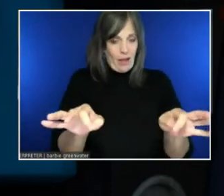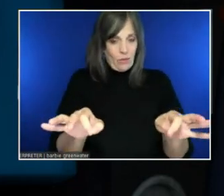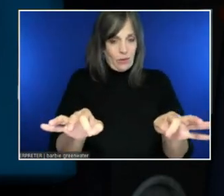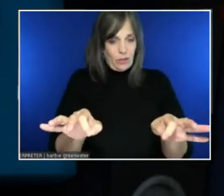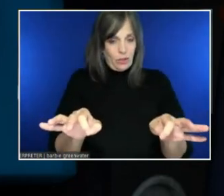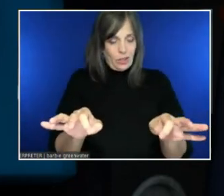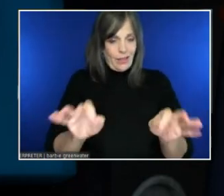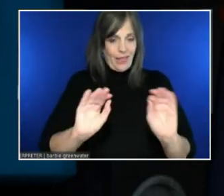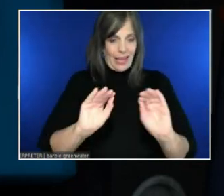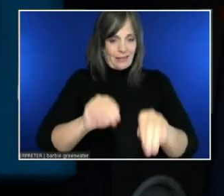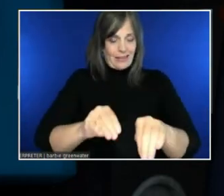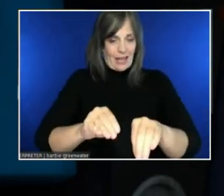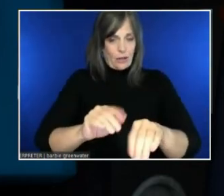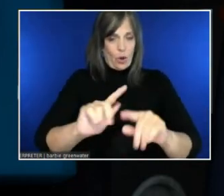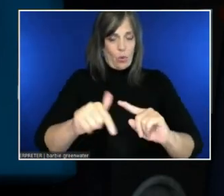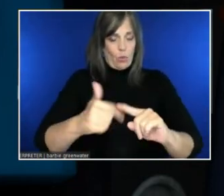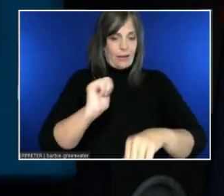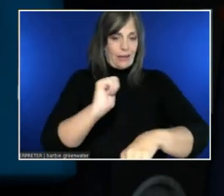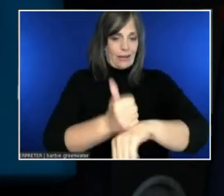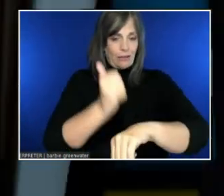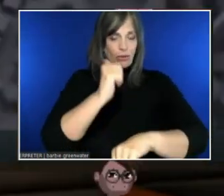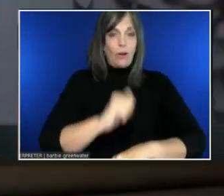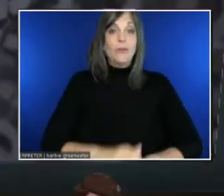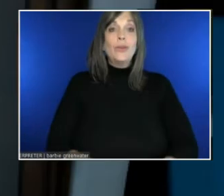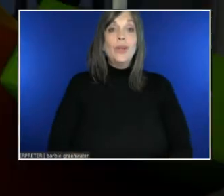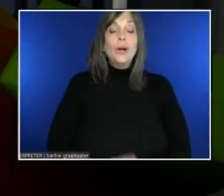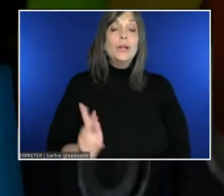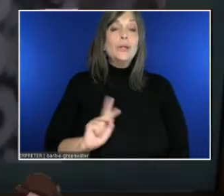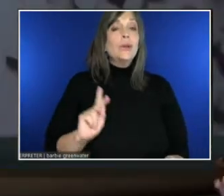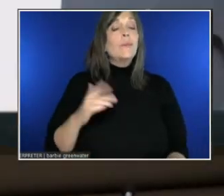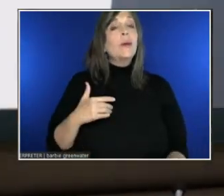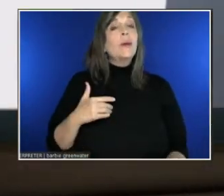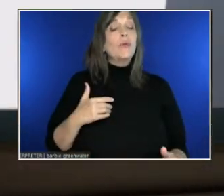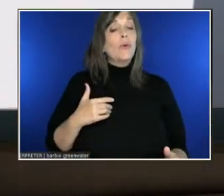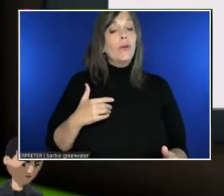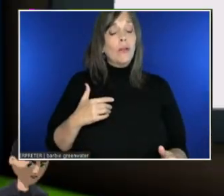So that people who come into AltSpace, they land in the info zone or the campfire, wherever